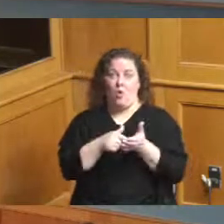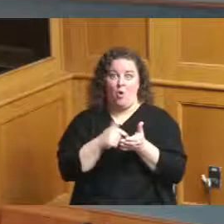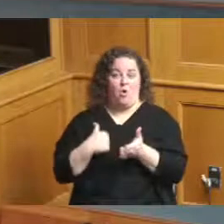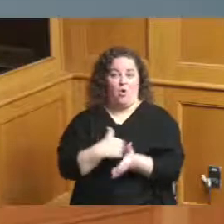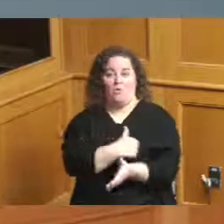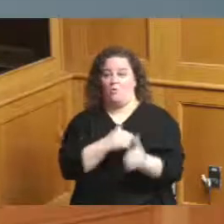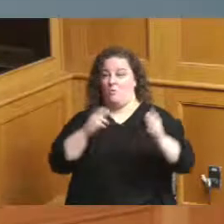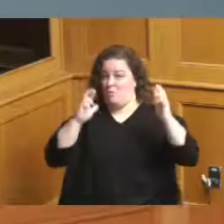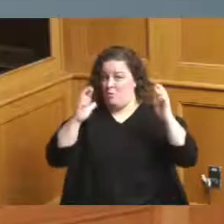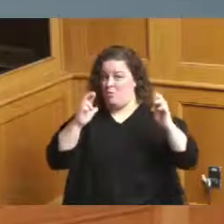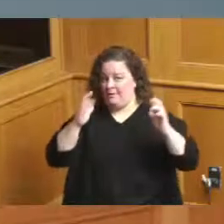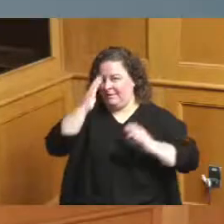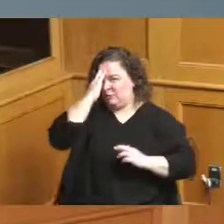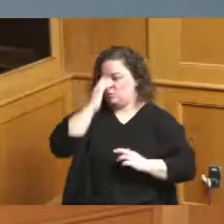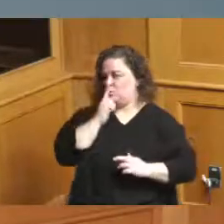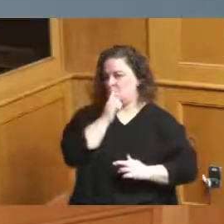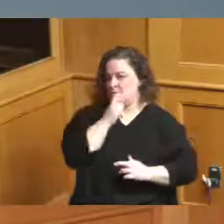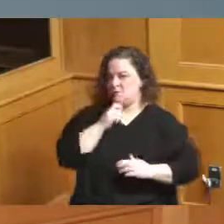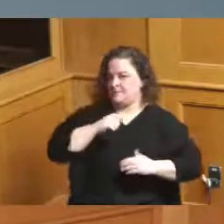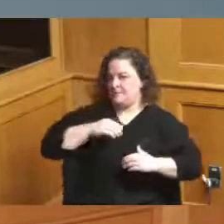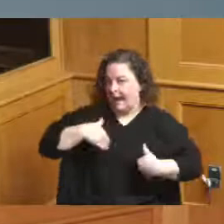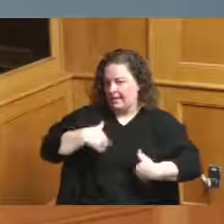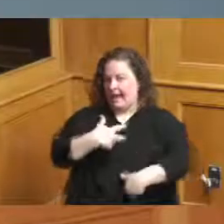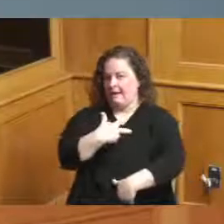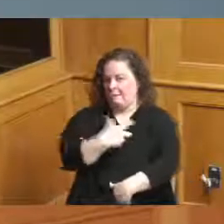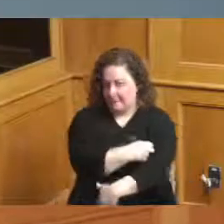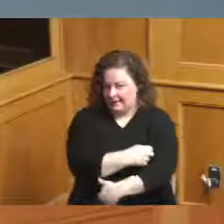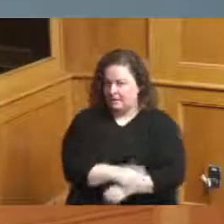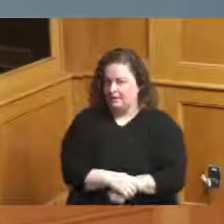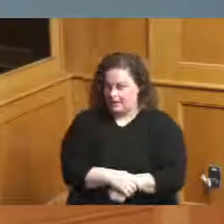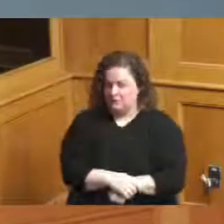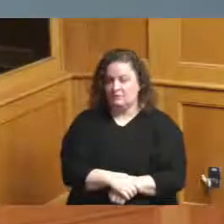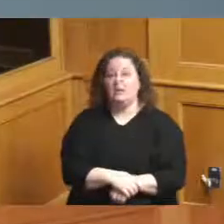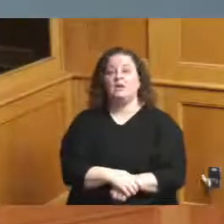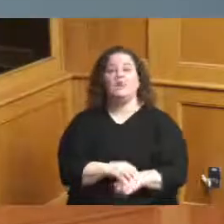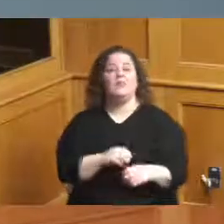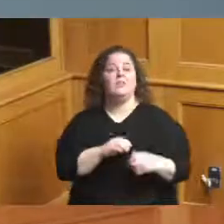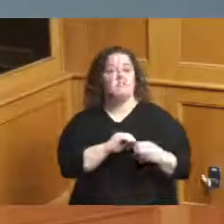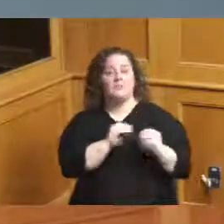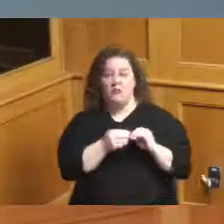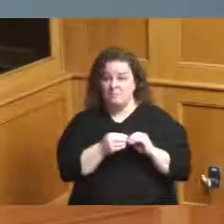would know who's not getting vaccinated so these these numbers these graphs are good but can we